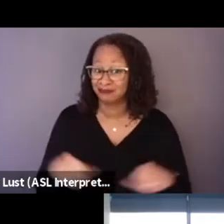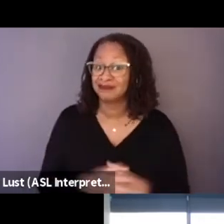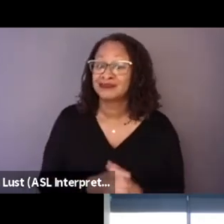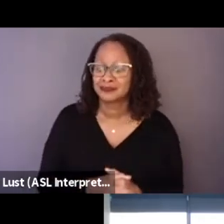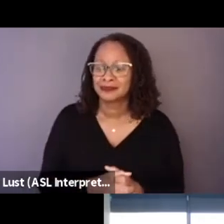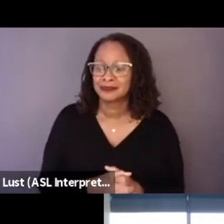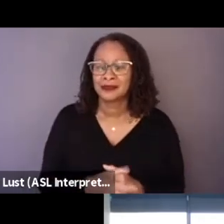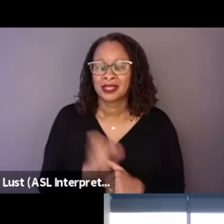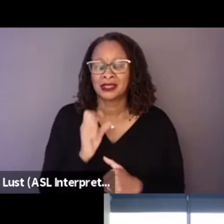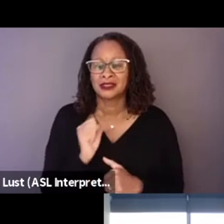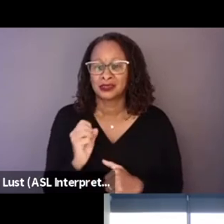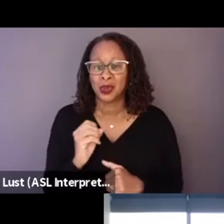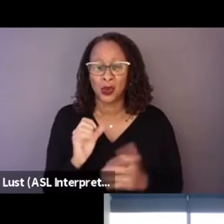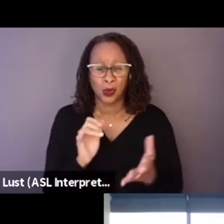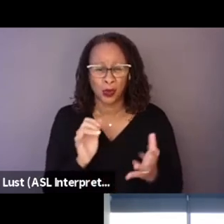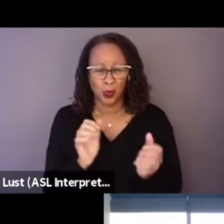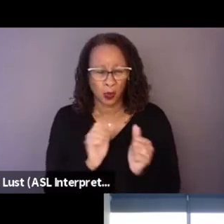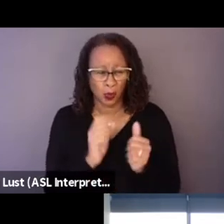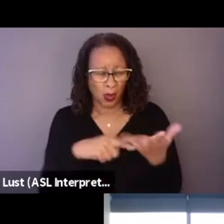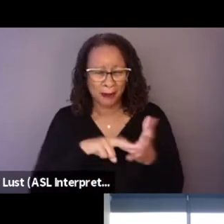And so what that entails is a more in-depth